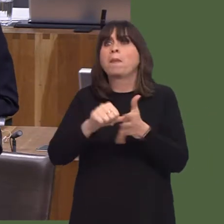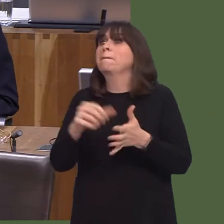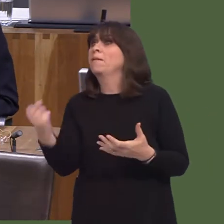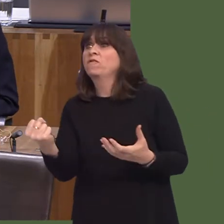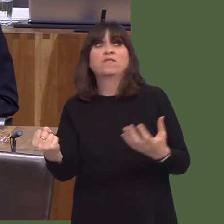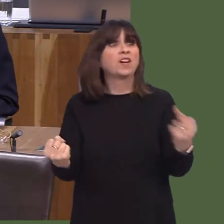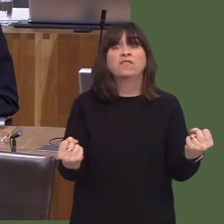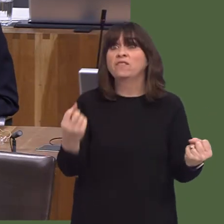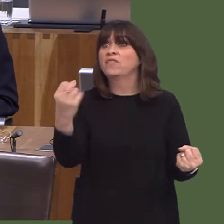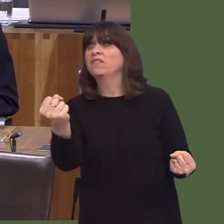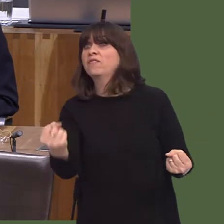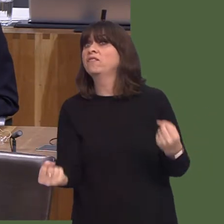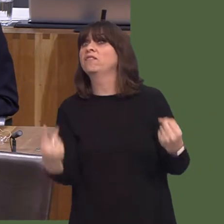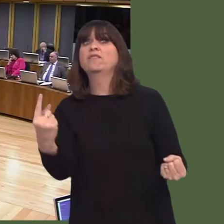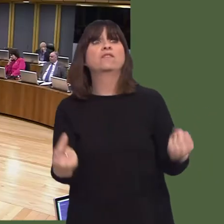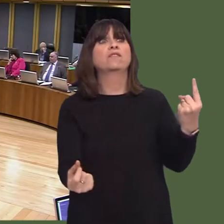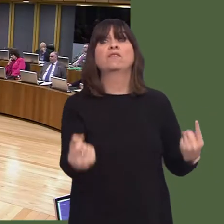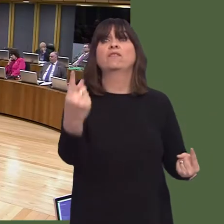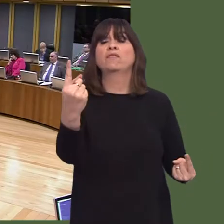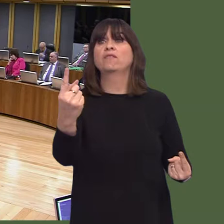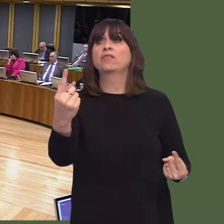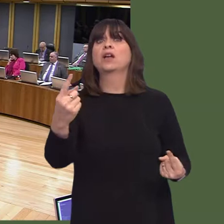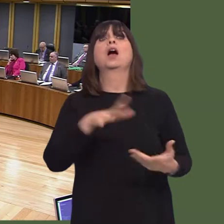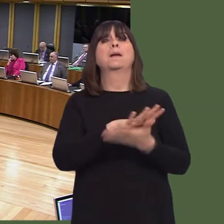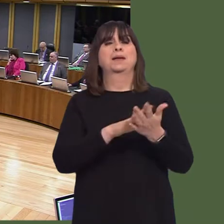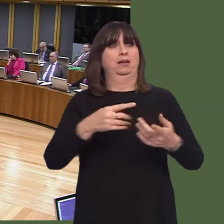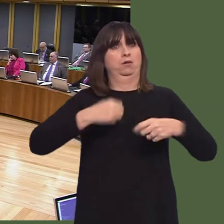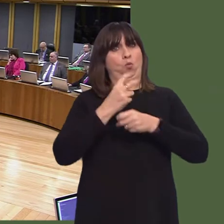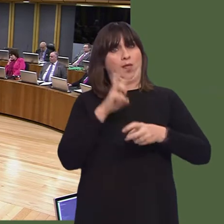Carwyn Jones AM: It's no secret that our preferred scenario would have been to be able to run